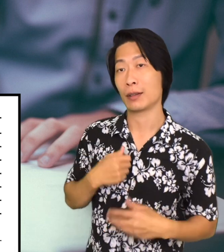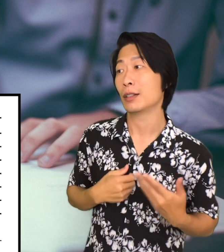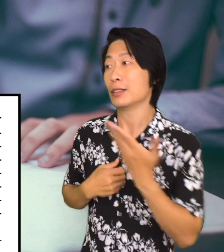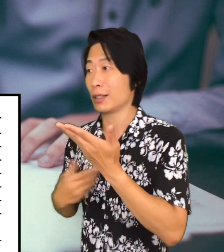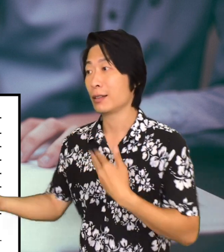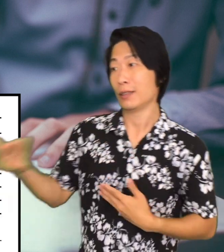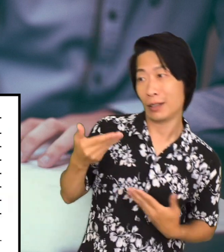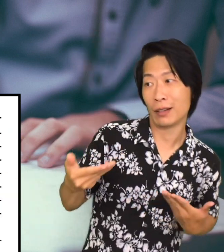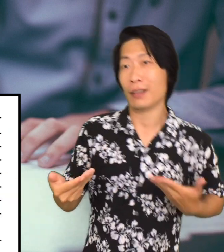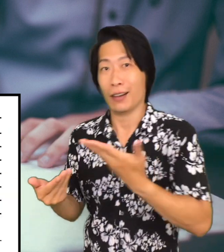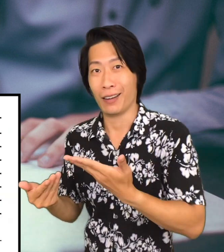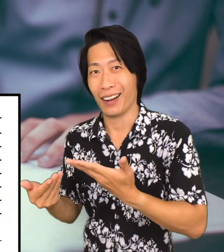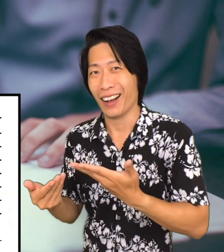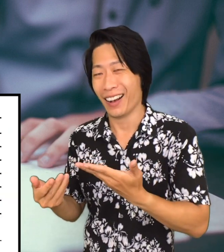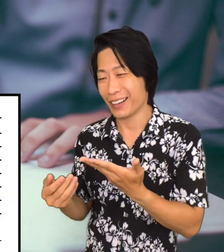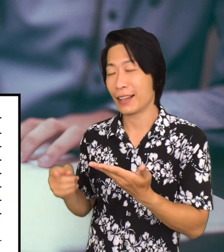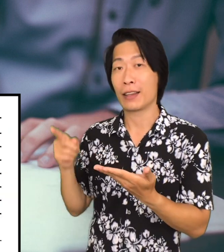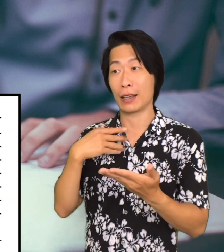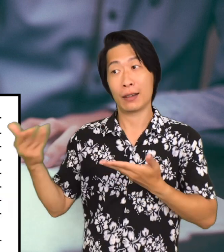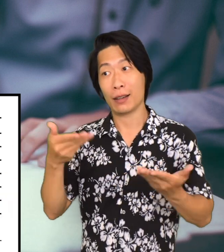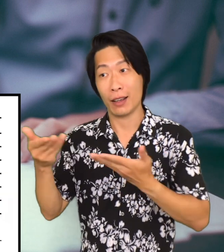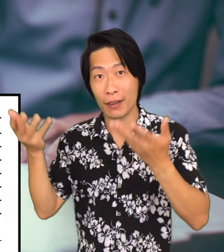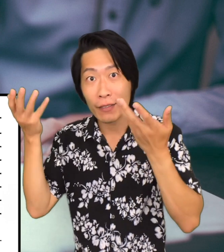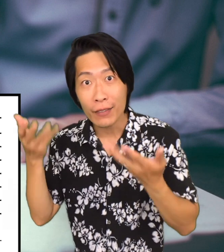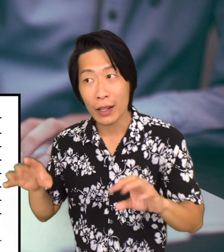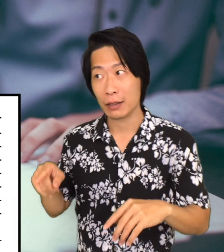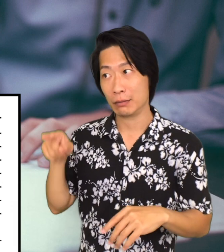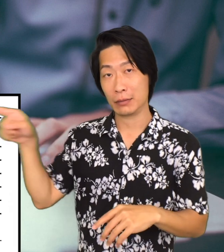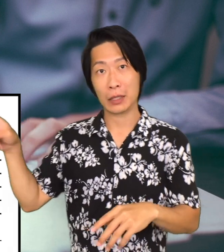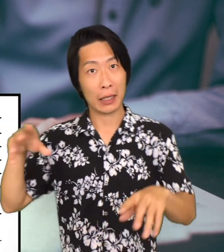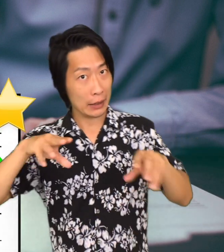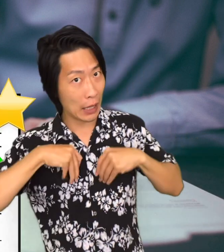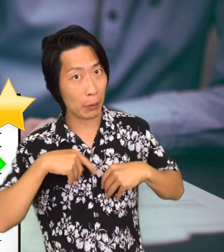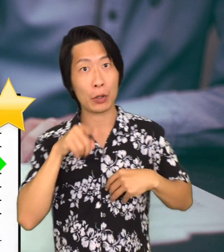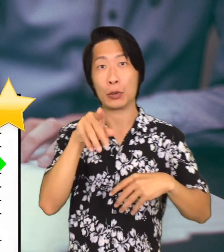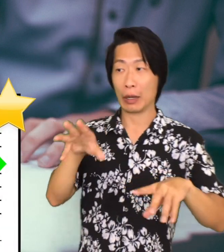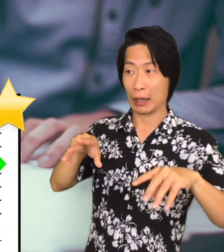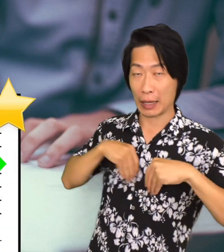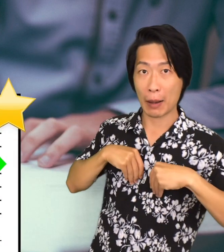After this back and forth has been completed and everybody accepts the contract offer